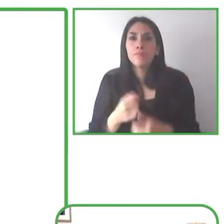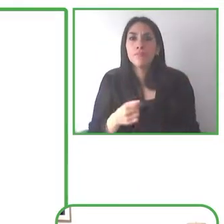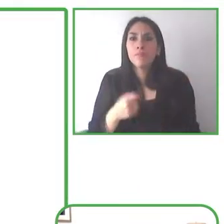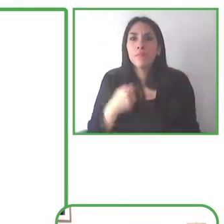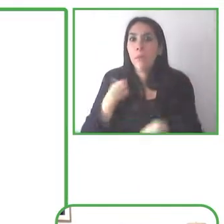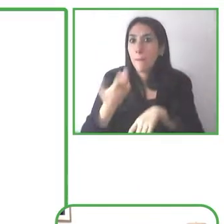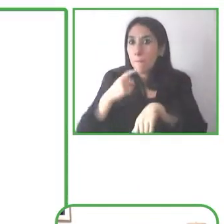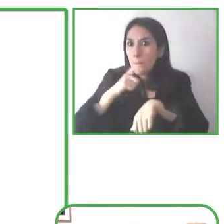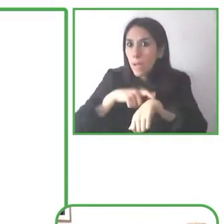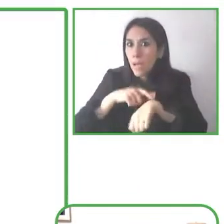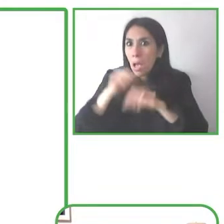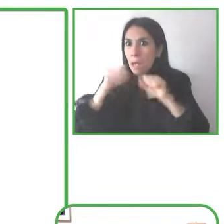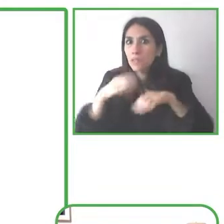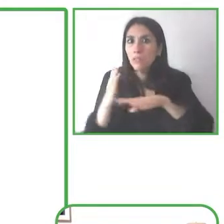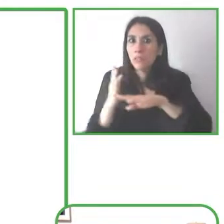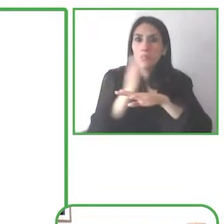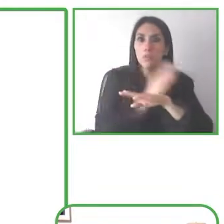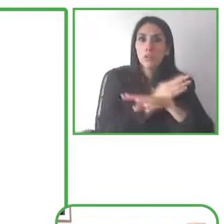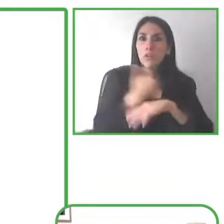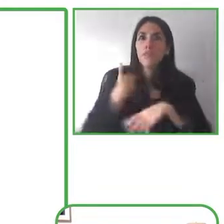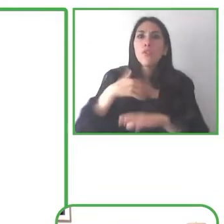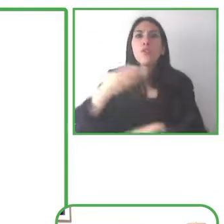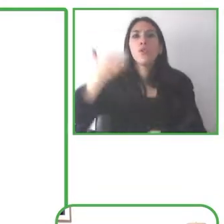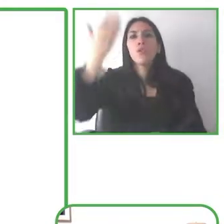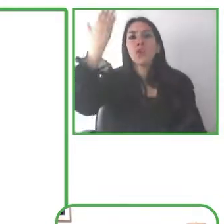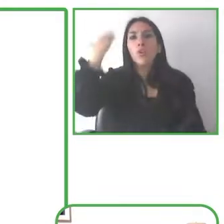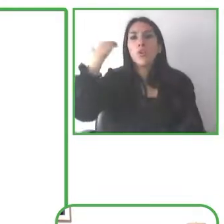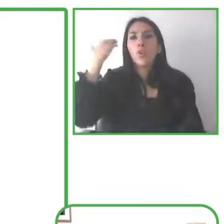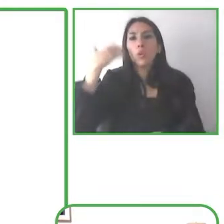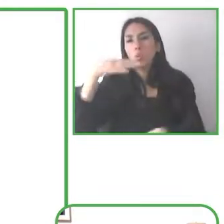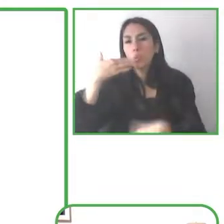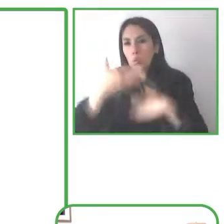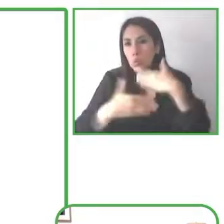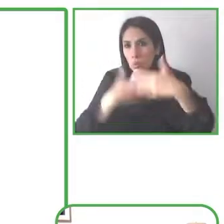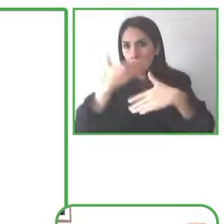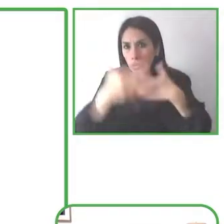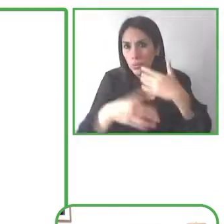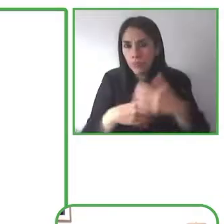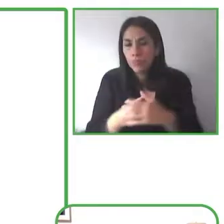how lucky I was to have a family that was so amazing and so able to help me